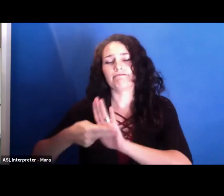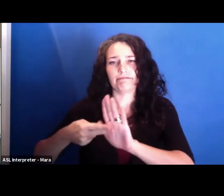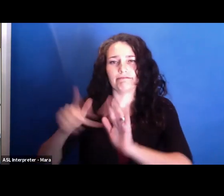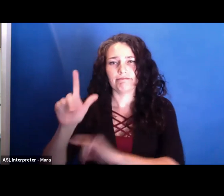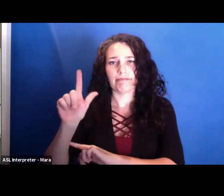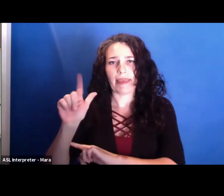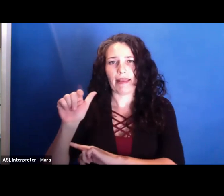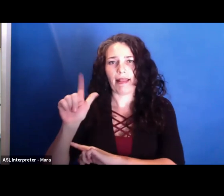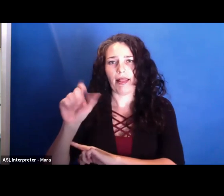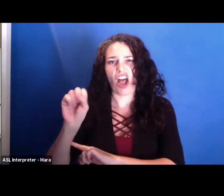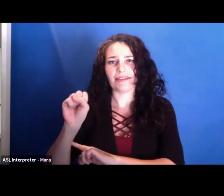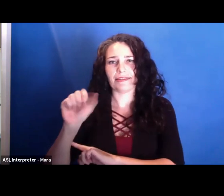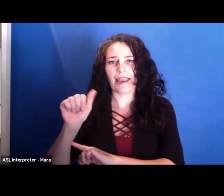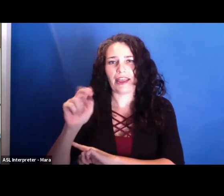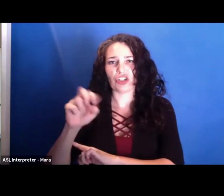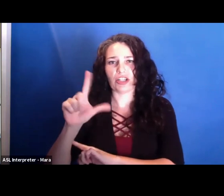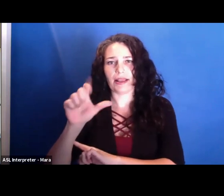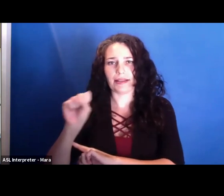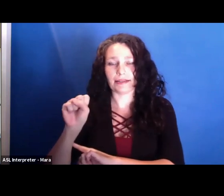I wanted to give a brief thank you